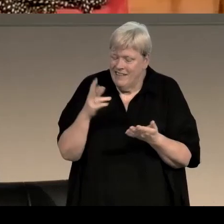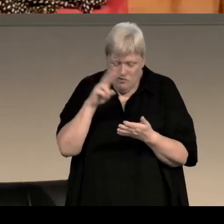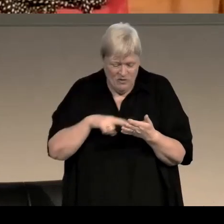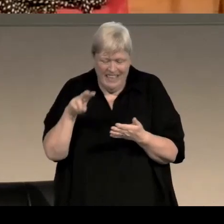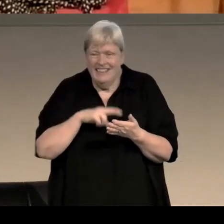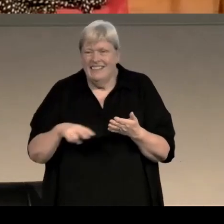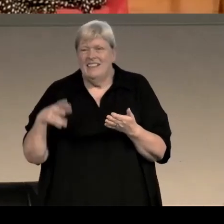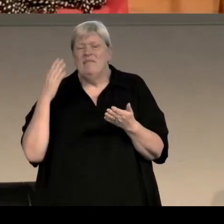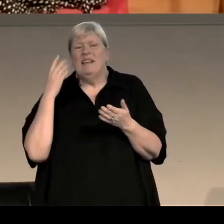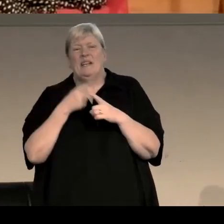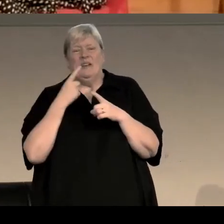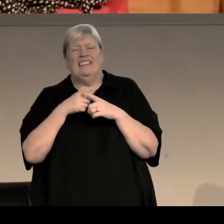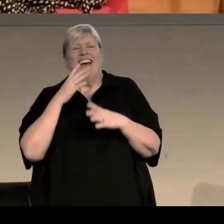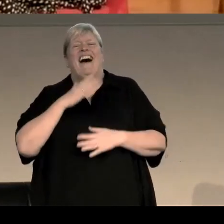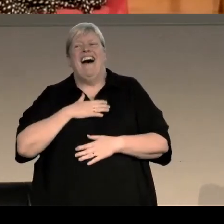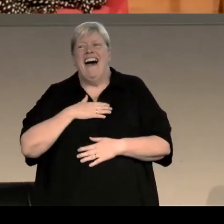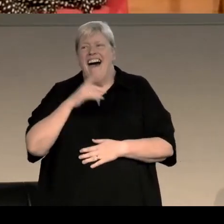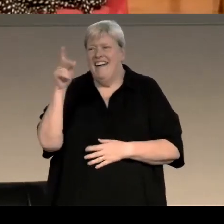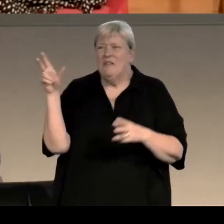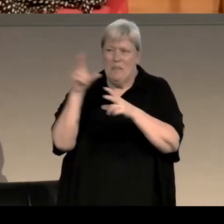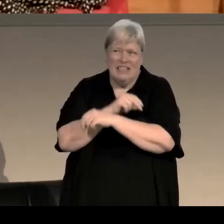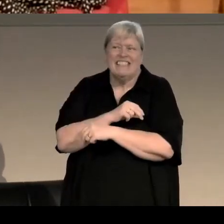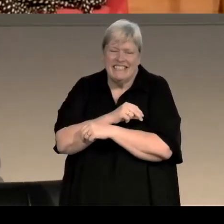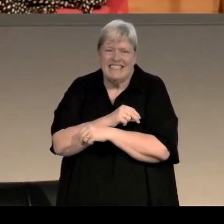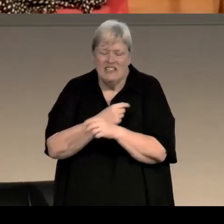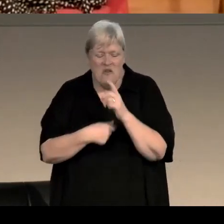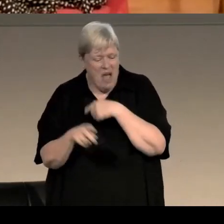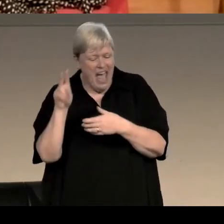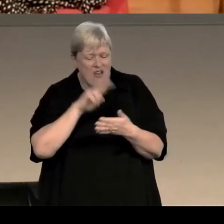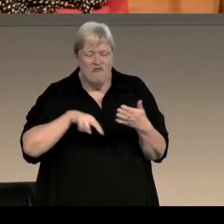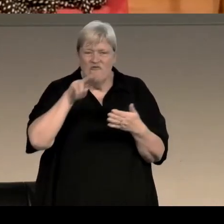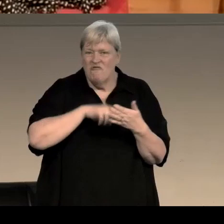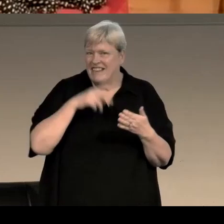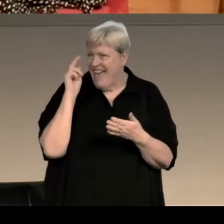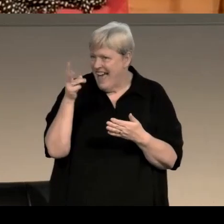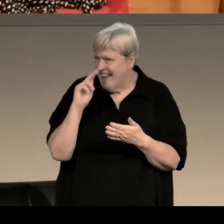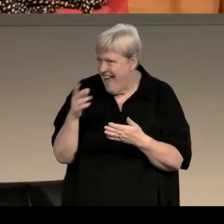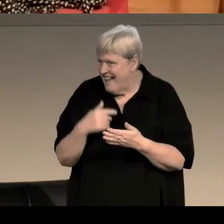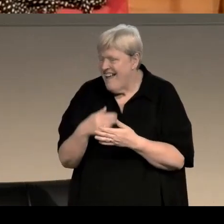if you're quickly following it for the mystery you sometimes miss them, when you go back and you're reading it for the 12th-ty billionth time, you notice them,